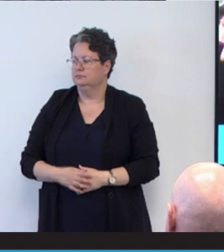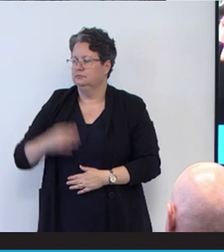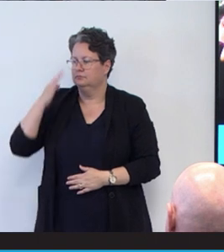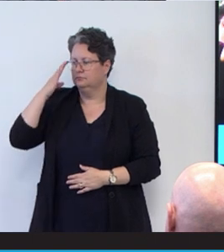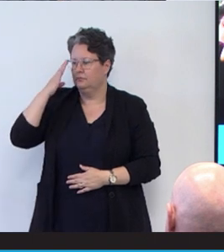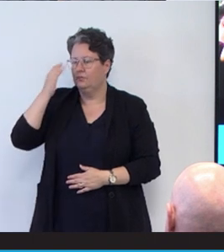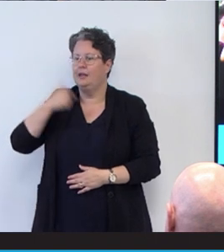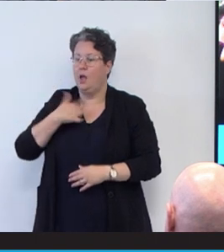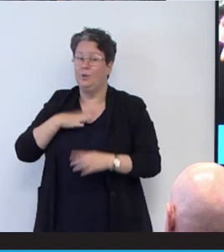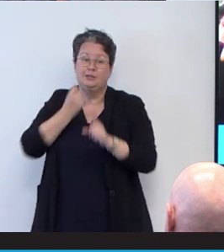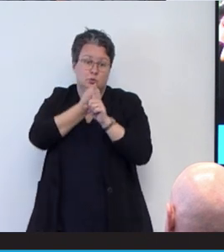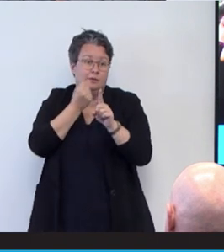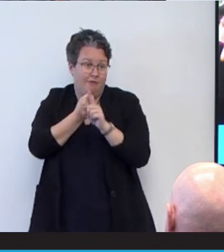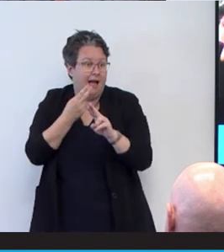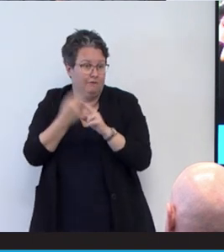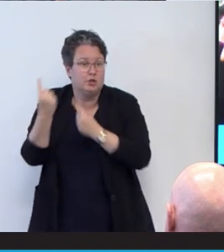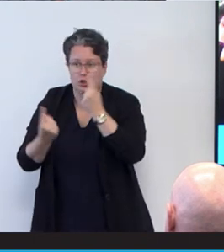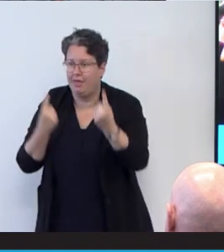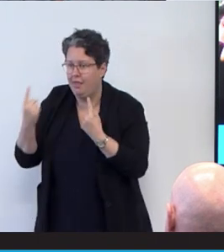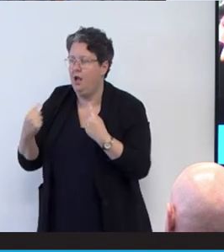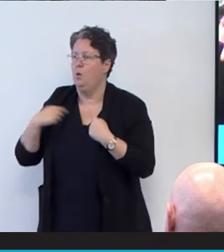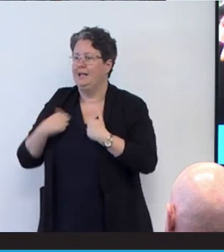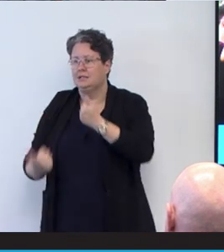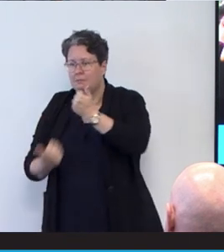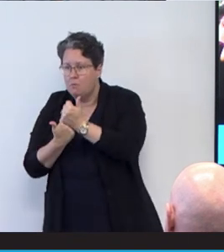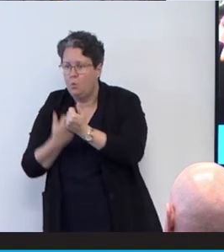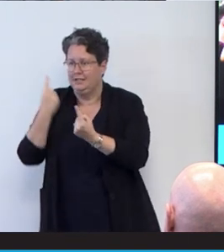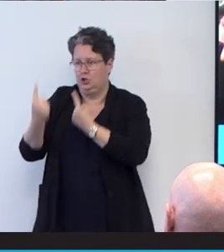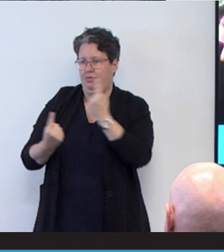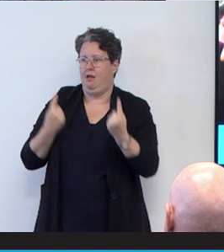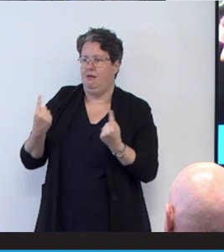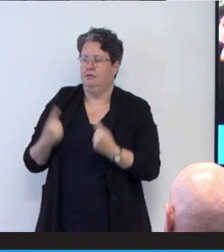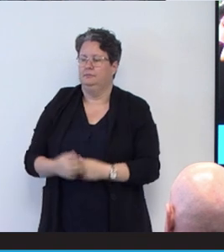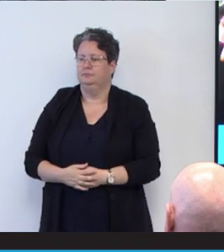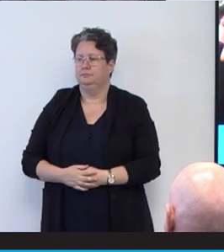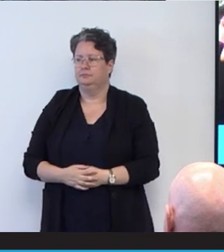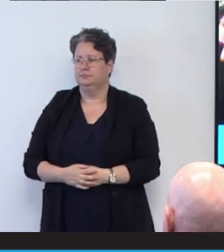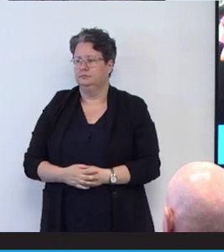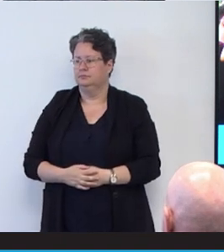fight for each other. We need to be there for each other and we need to support each other.